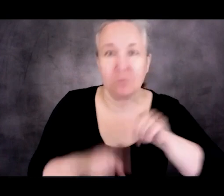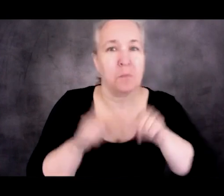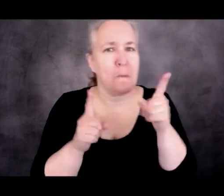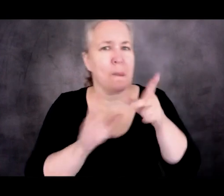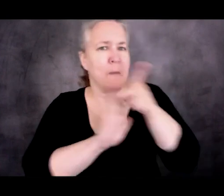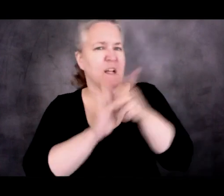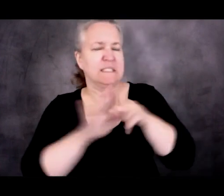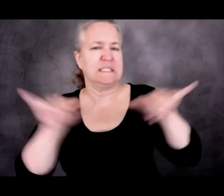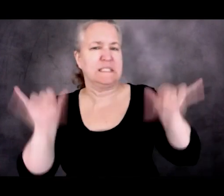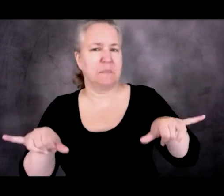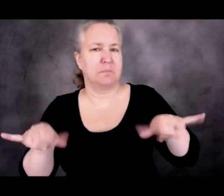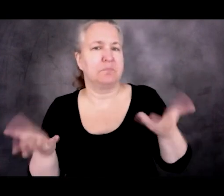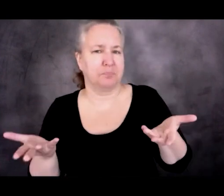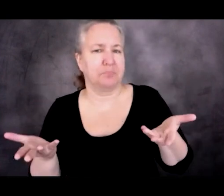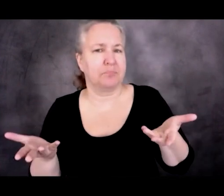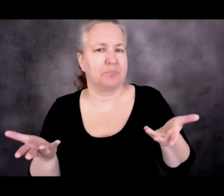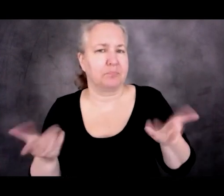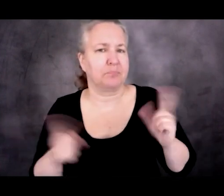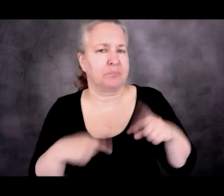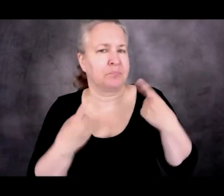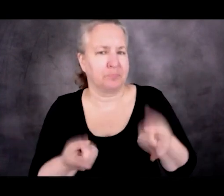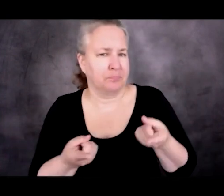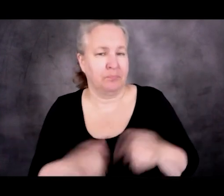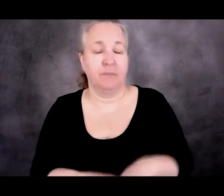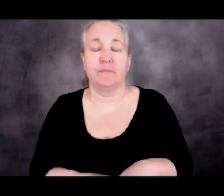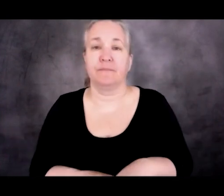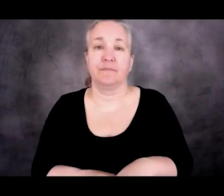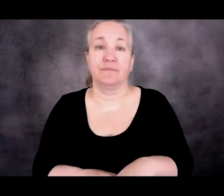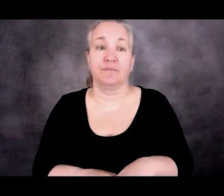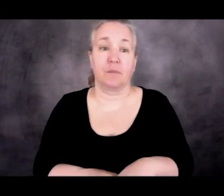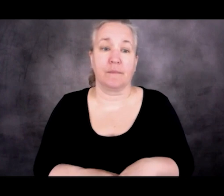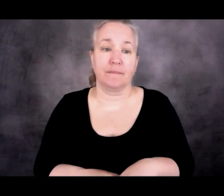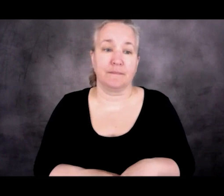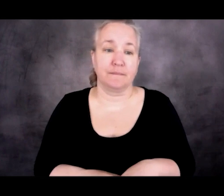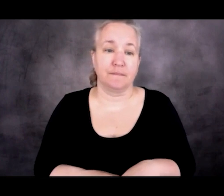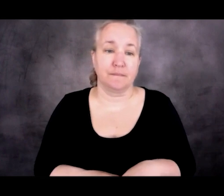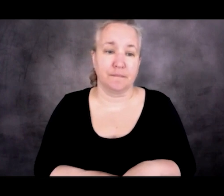which are that you have a set of policies across a set of OECD